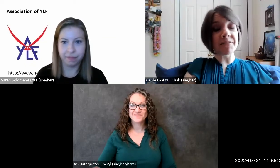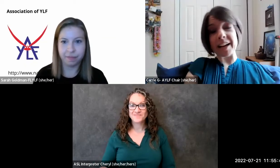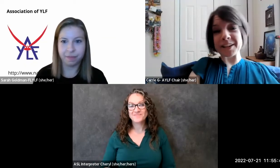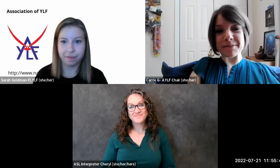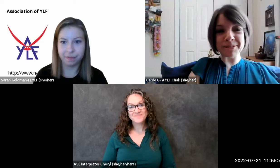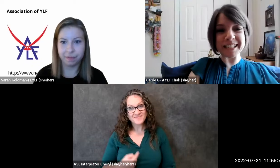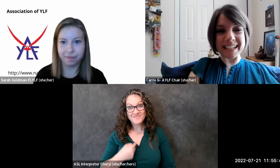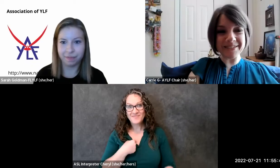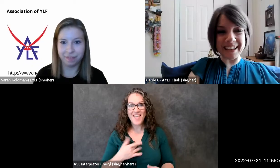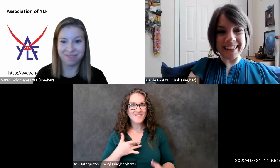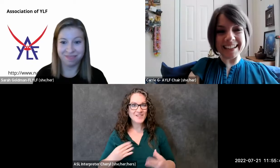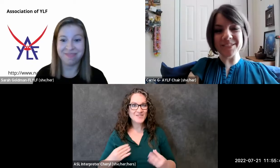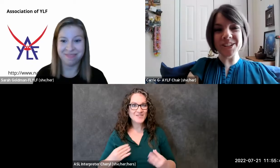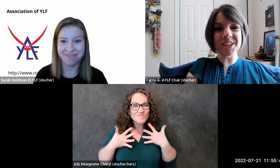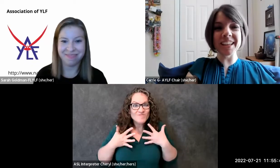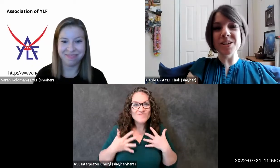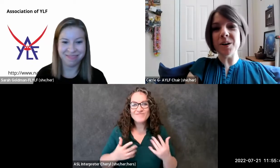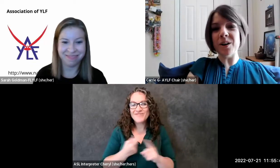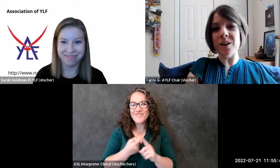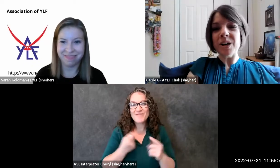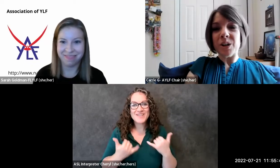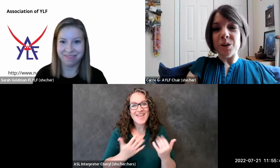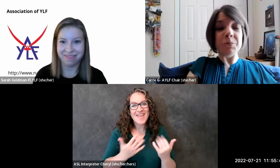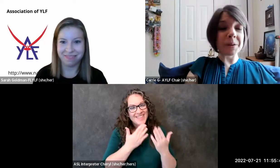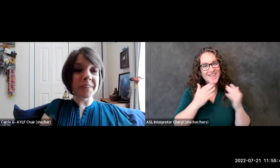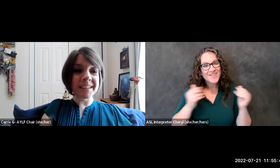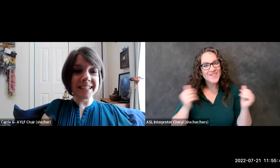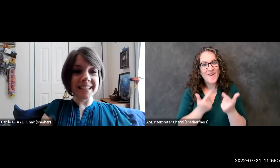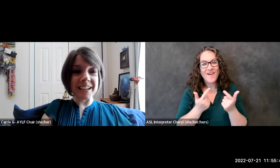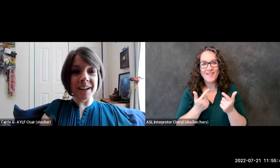fired up from today's event that is for sure thank you all who have been with us today you